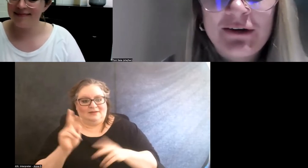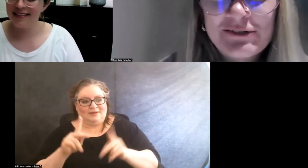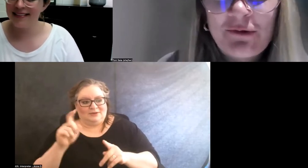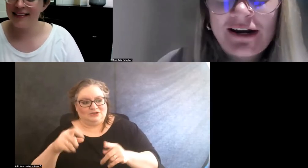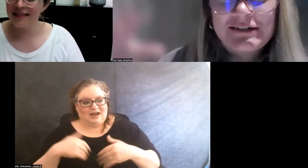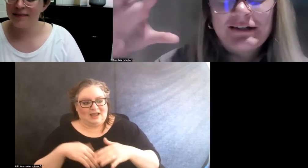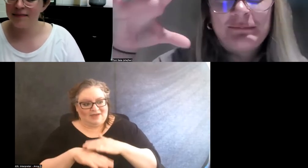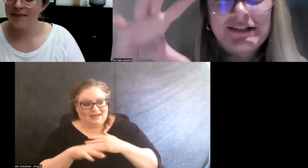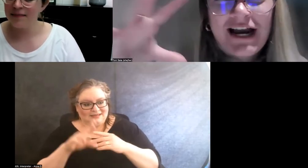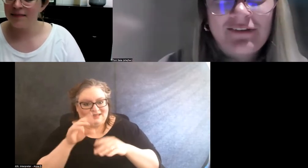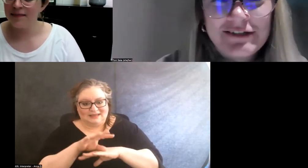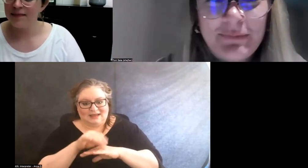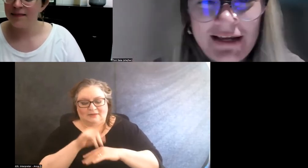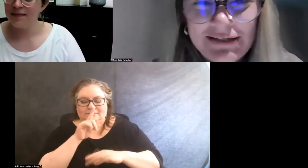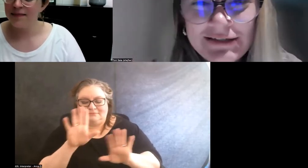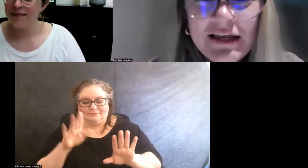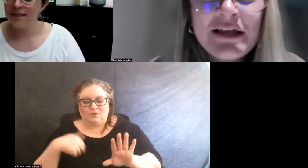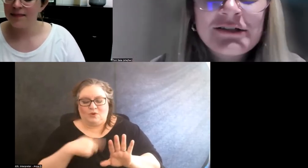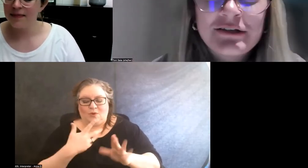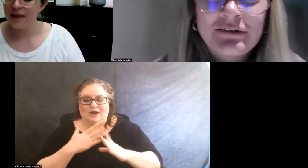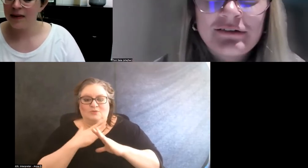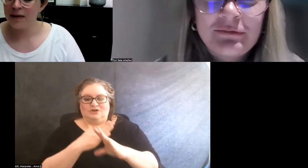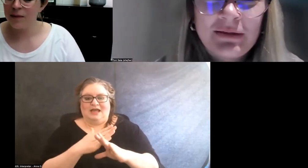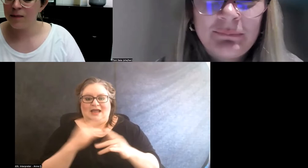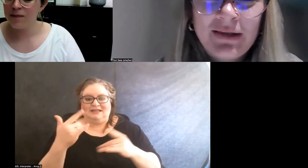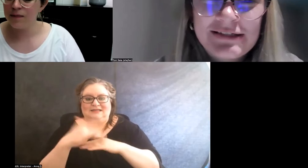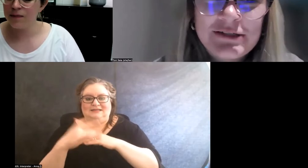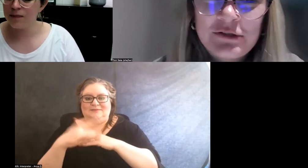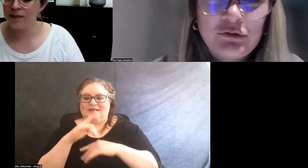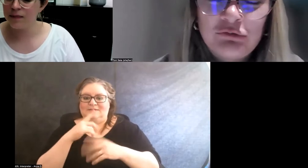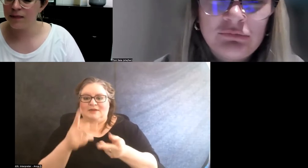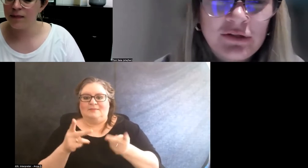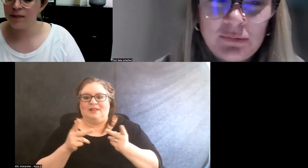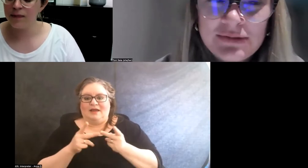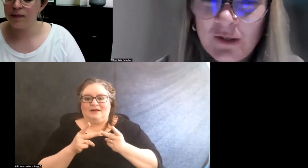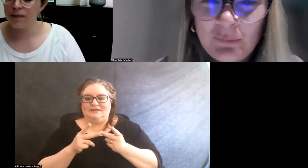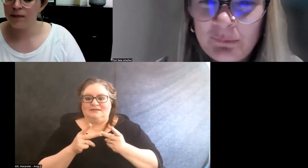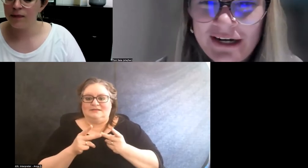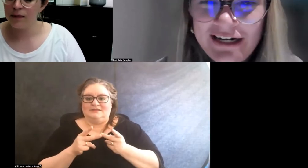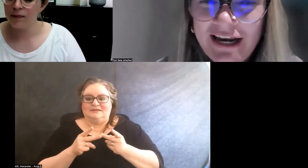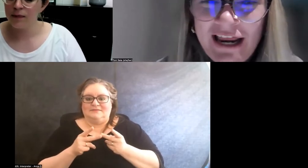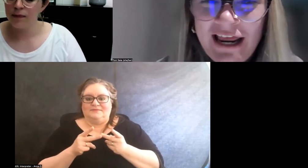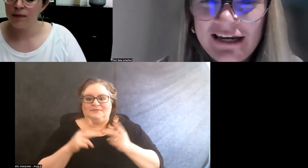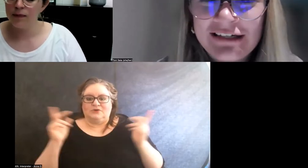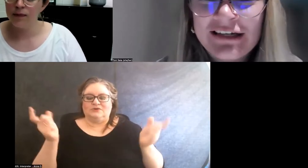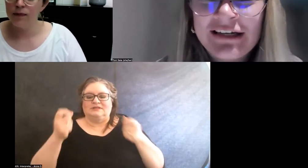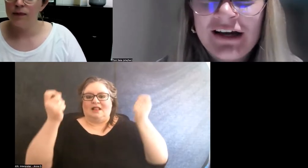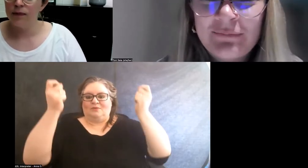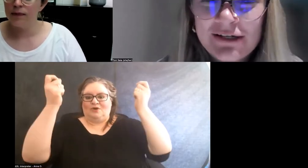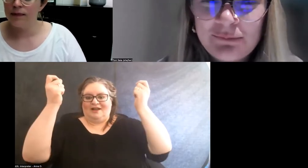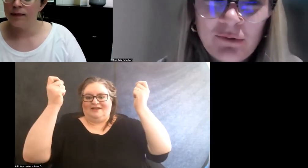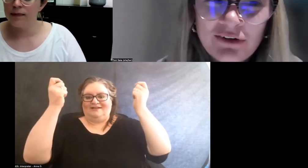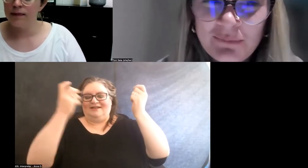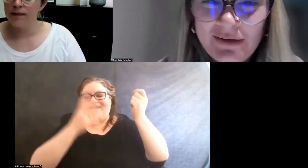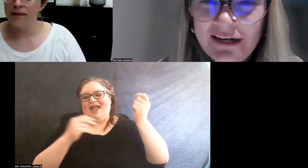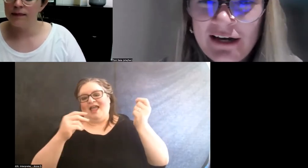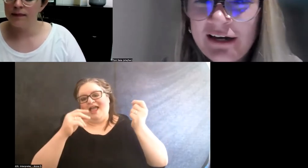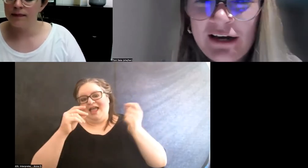We just wanted to protect the space to be a place to, you know, celebrate and explore disability identity,